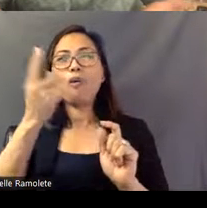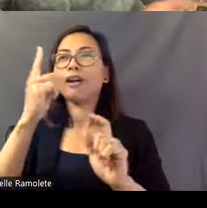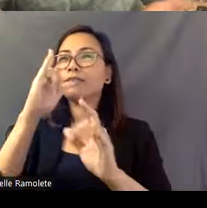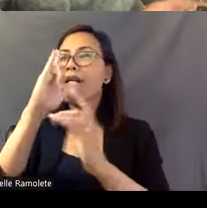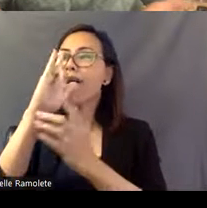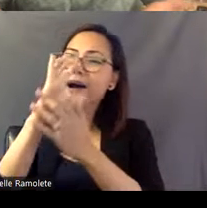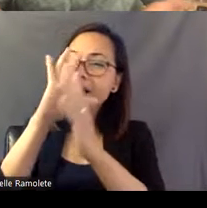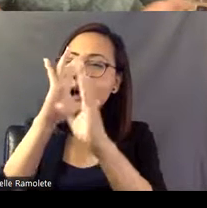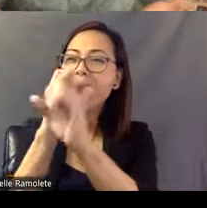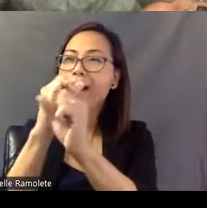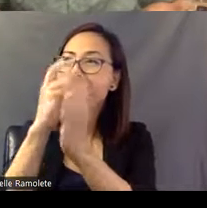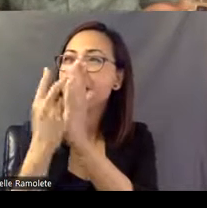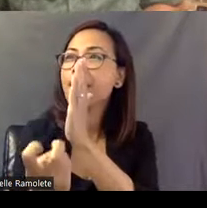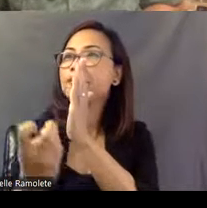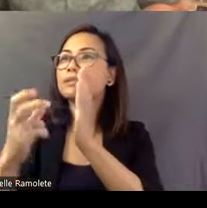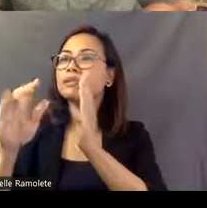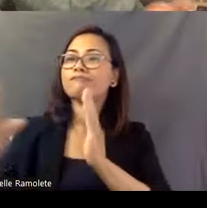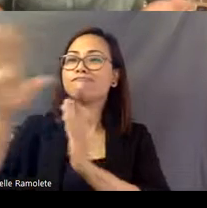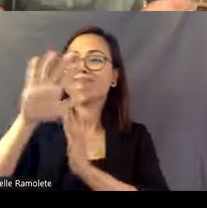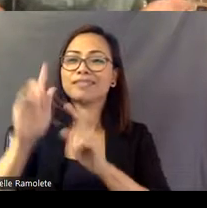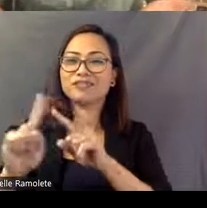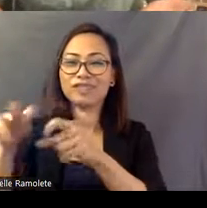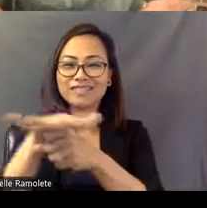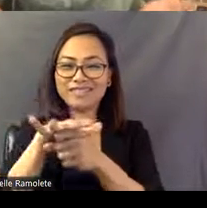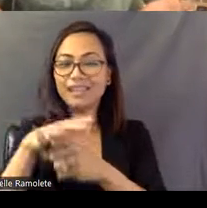art environments. I think that started because of my father. I'd have to say I thank him.